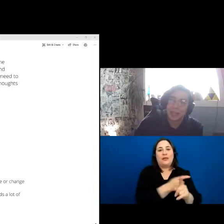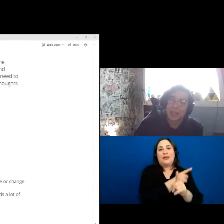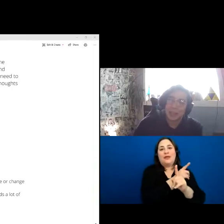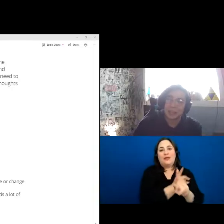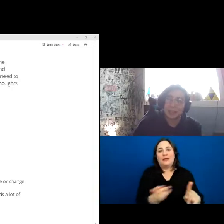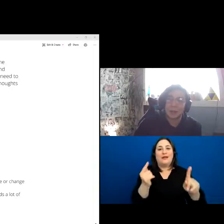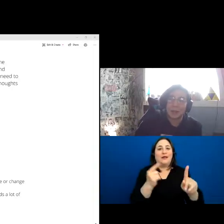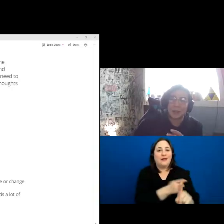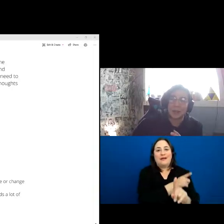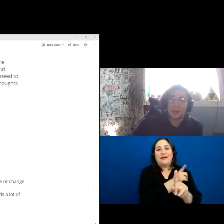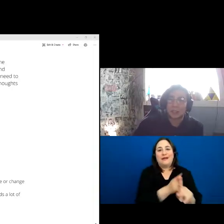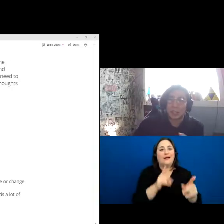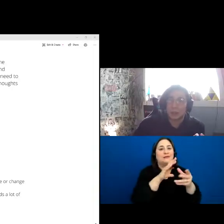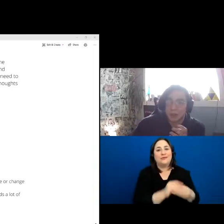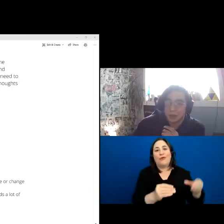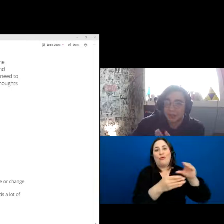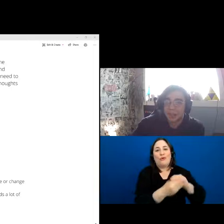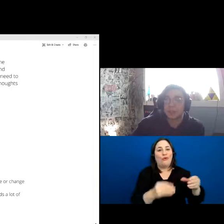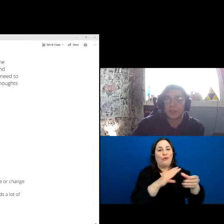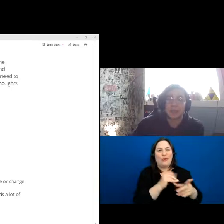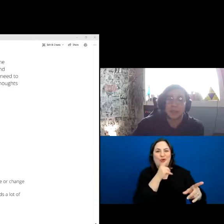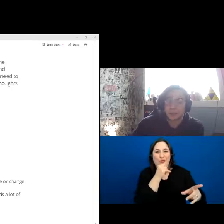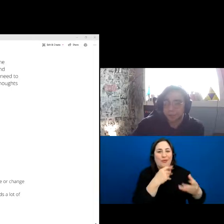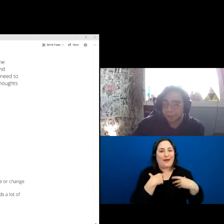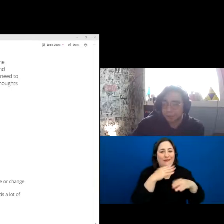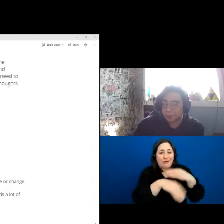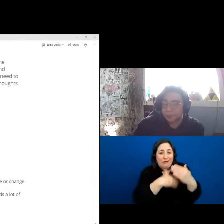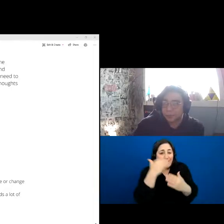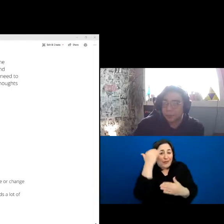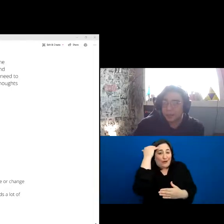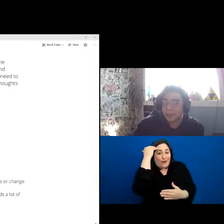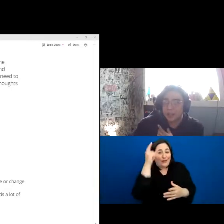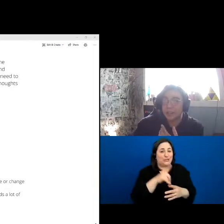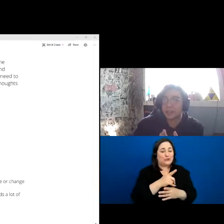but they are the knowledge keepers, the language speakers. They like to share